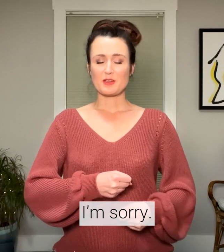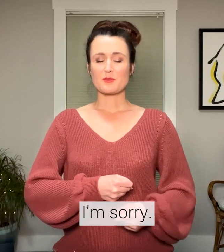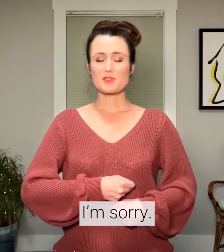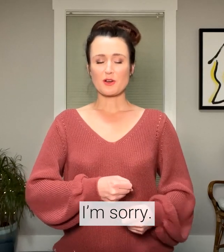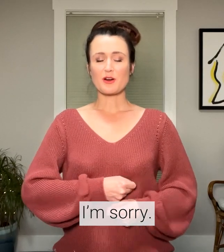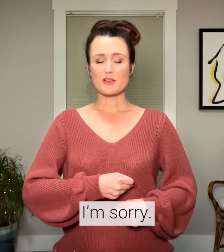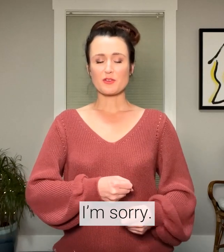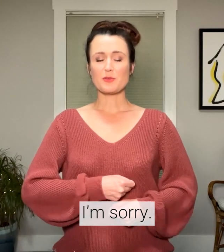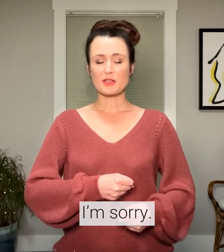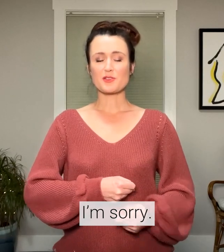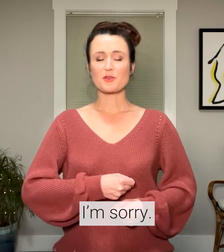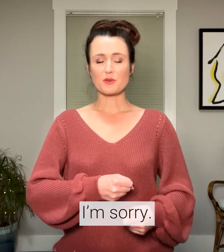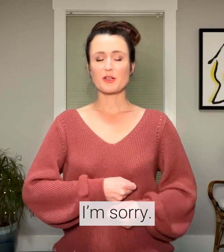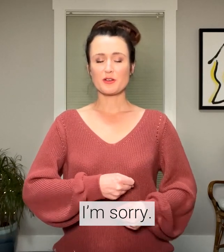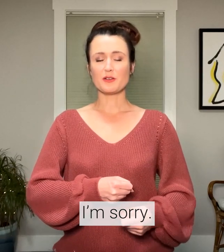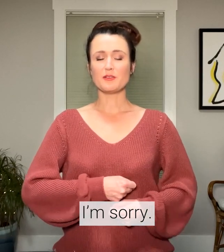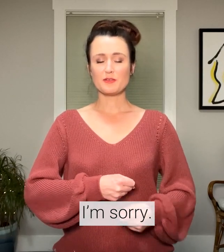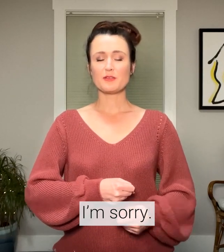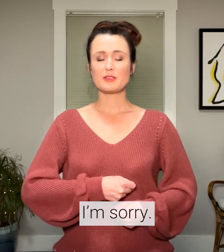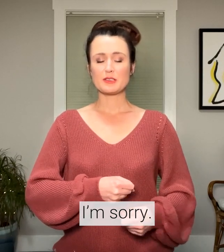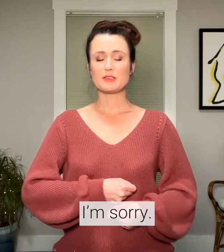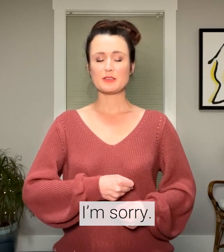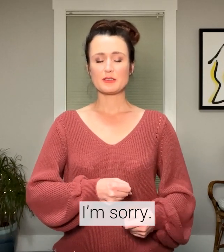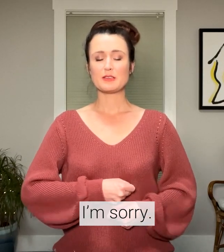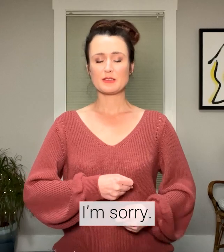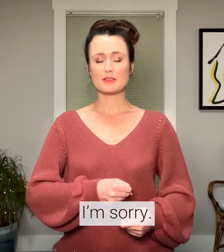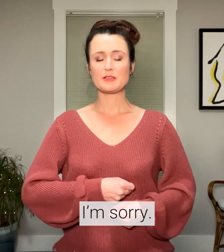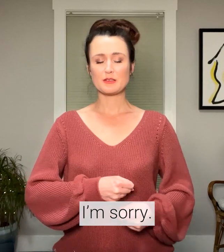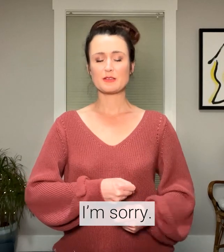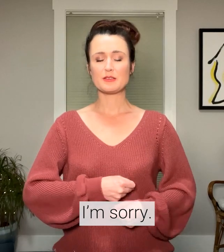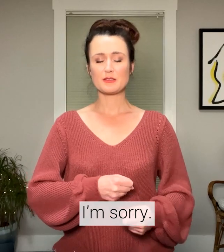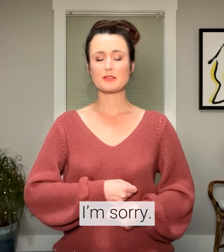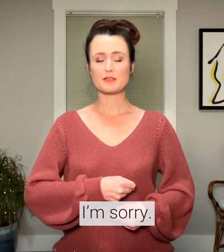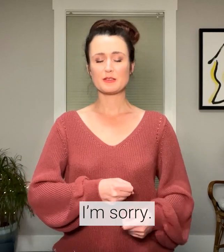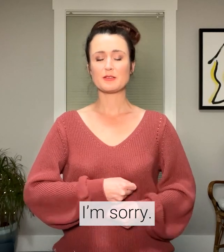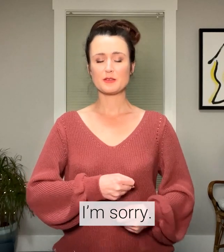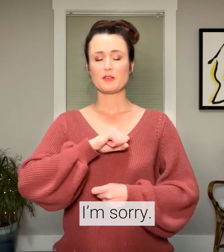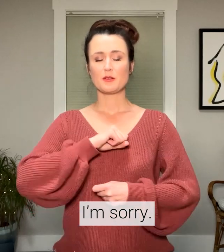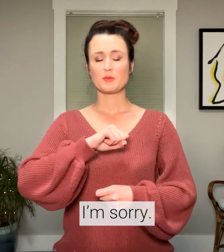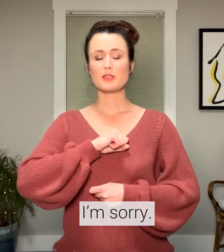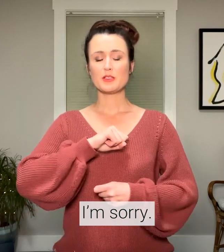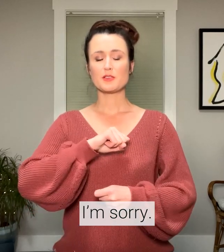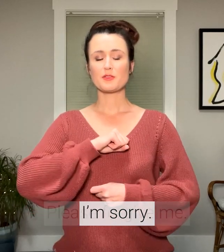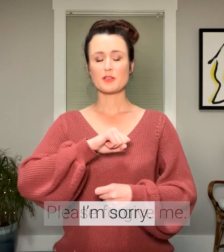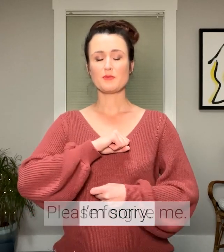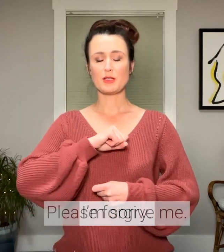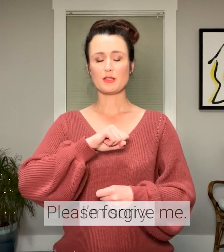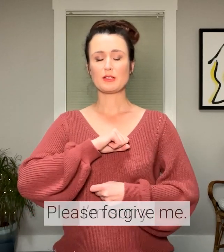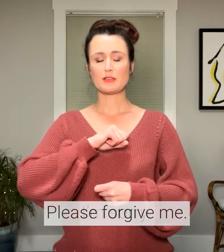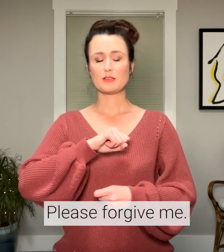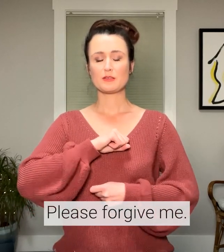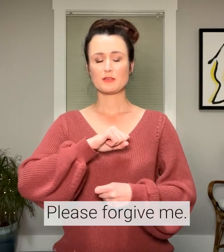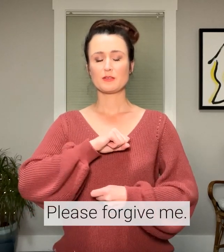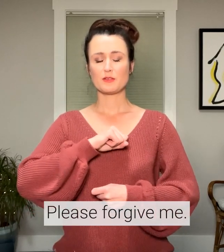I'm sorry for being so critical. Please forgive me